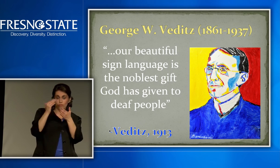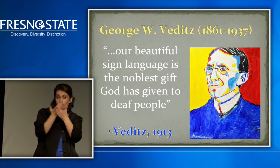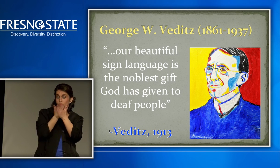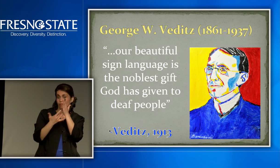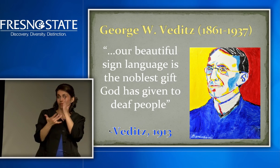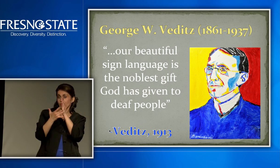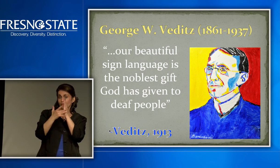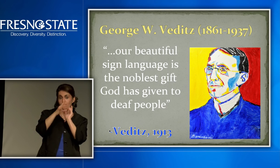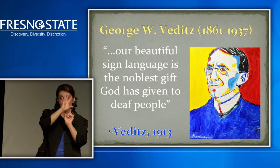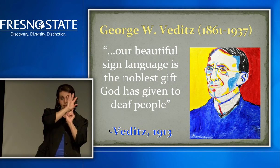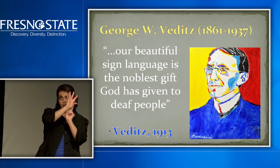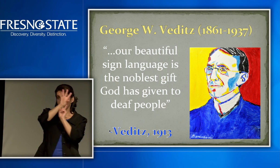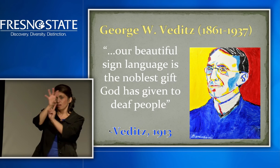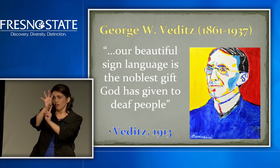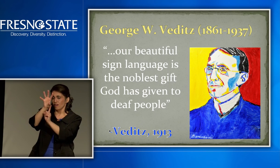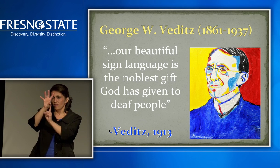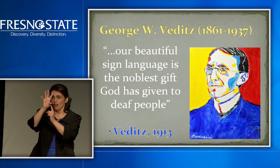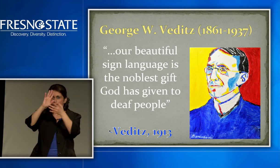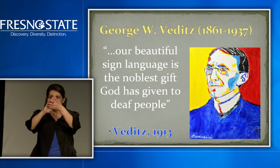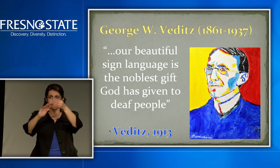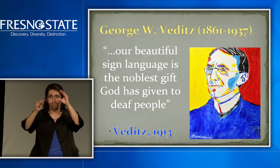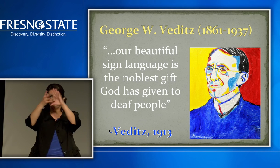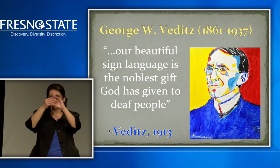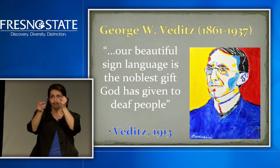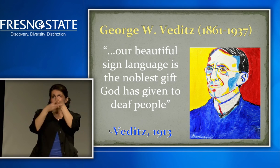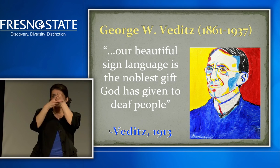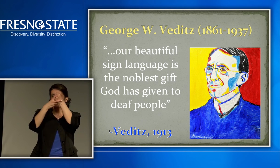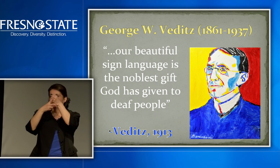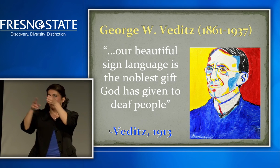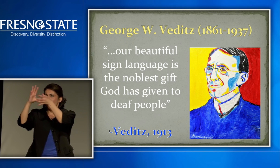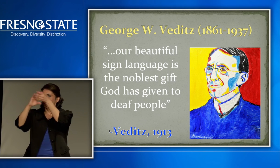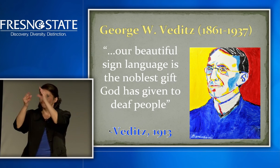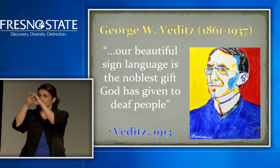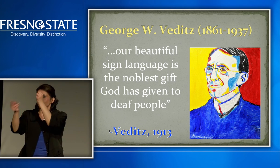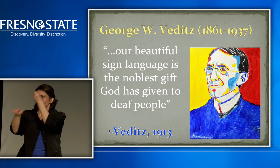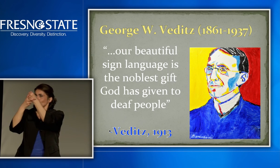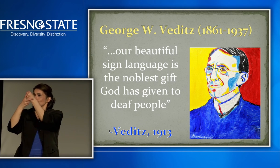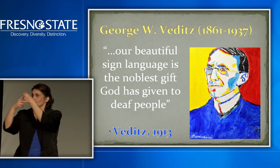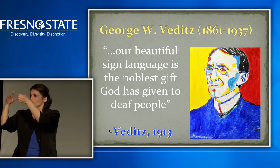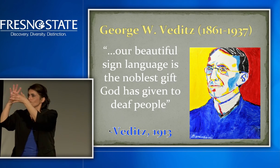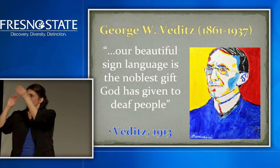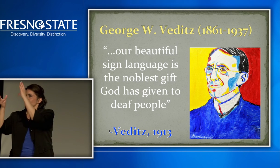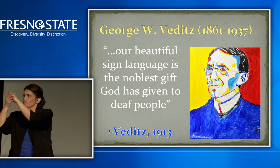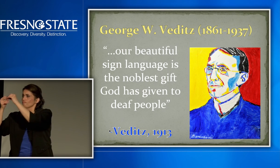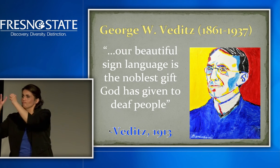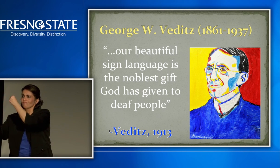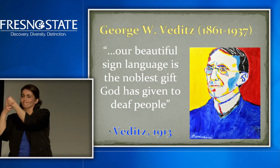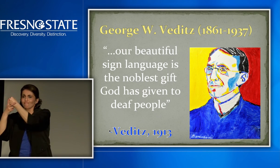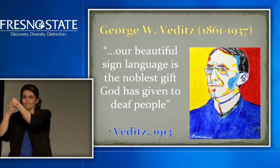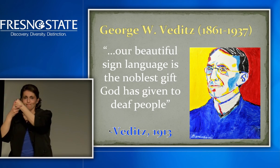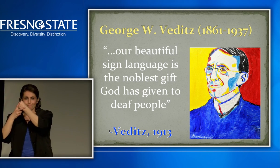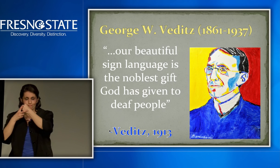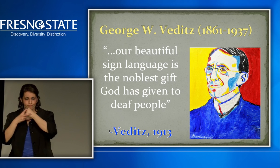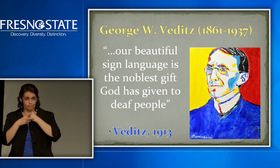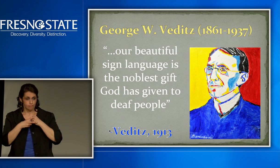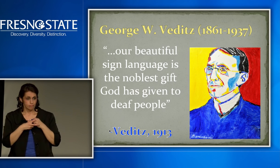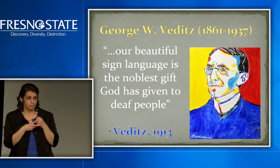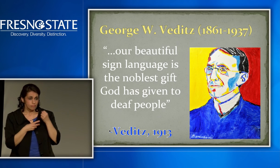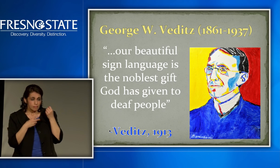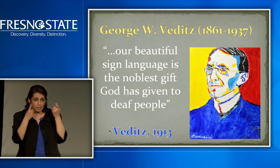And, he used this new technology, the film camera to record people telling stories, and